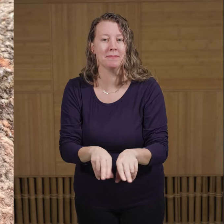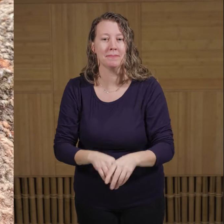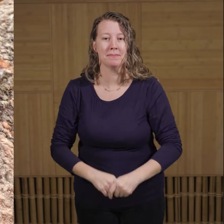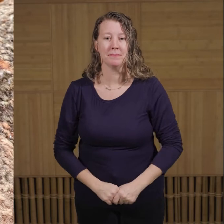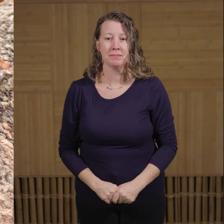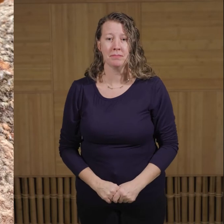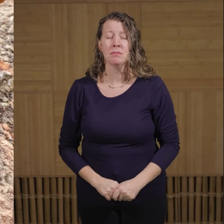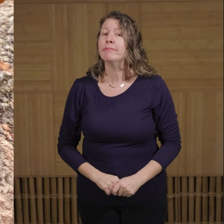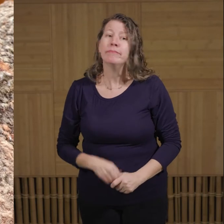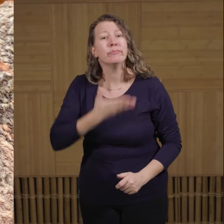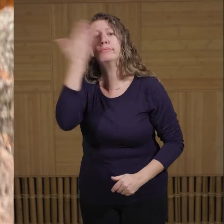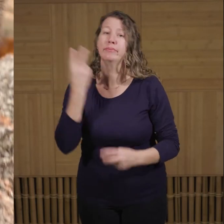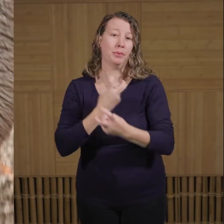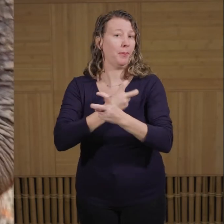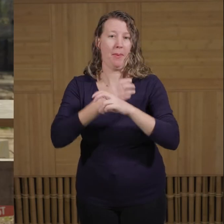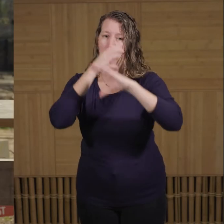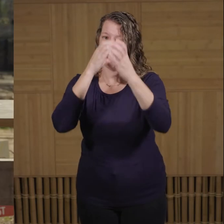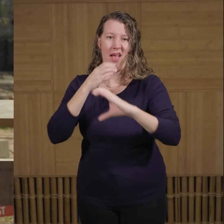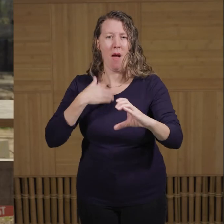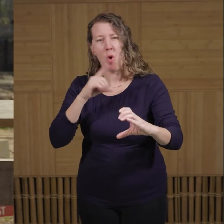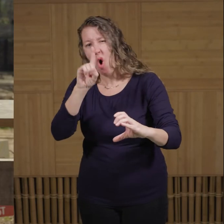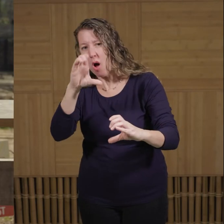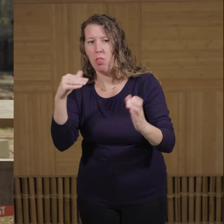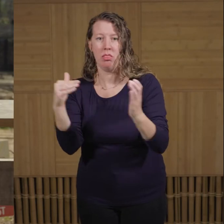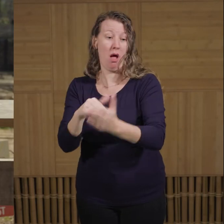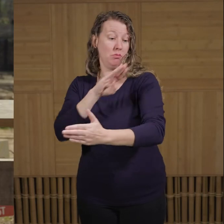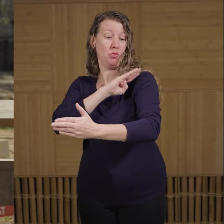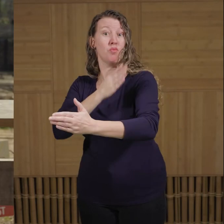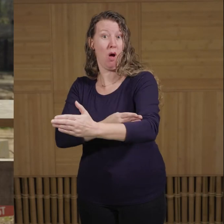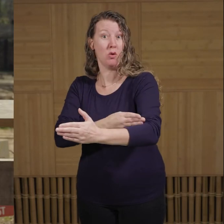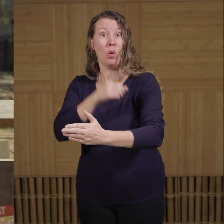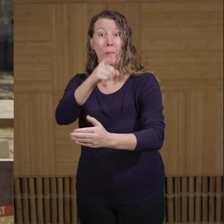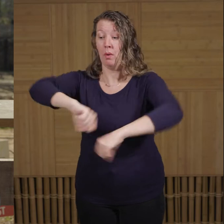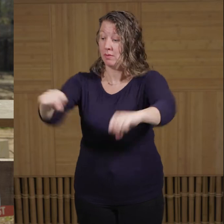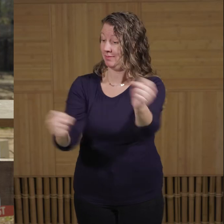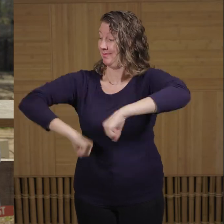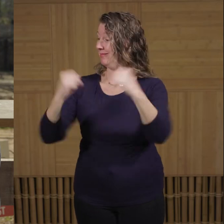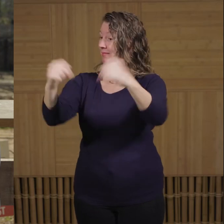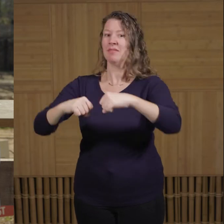Now there are no bones inside of the trunk. Instead, there's over 100,000 muscles and tendons.